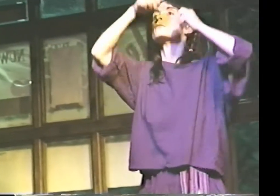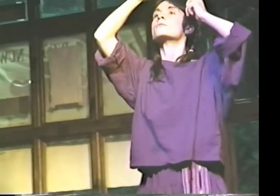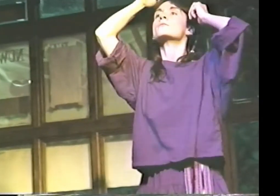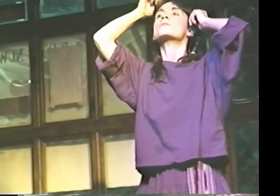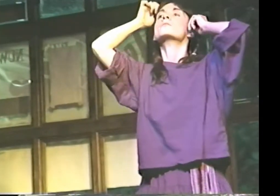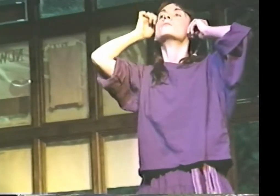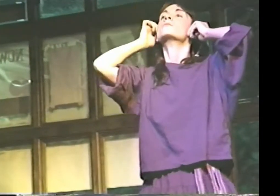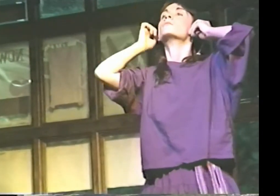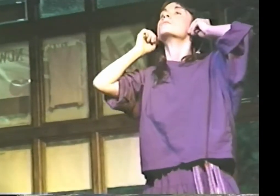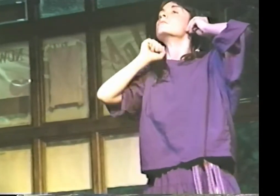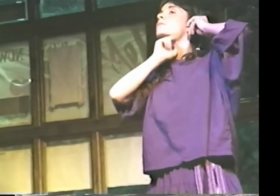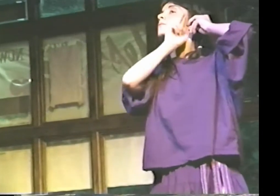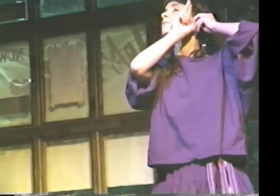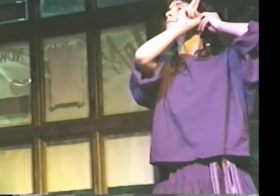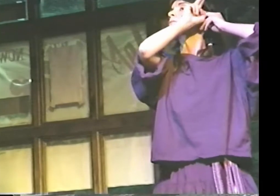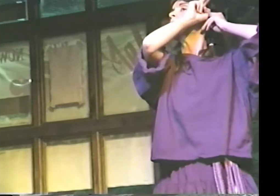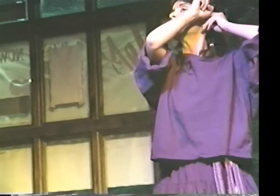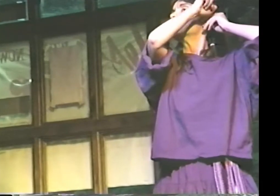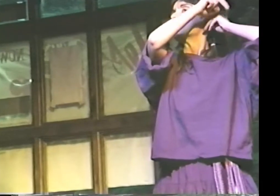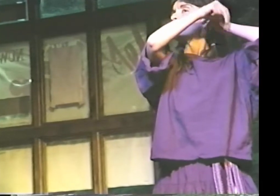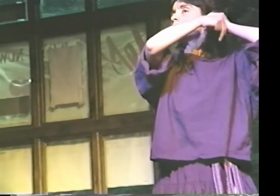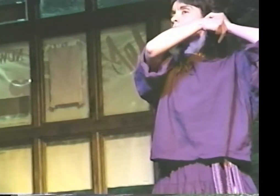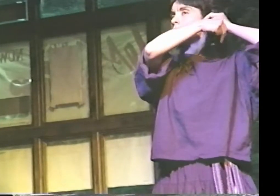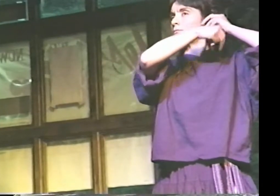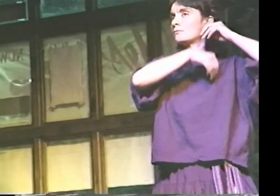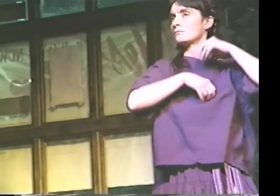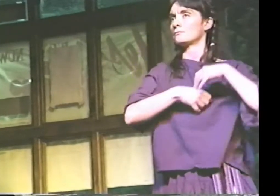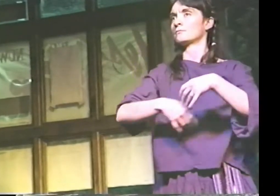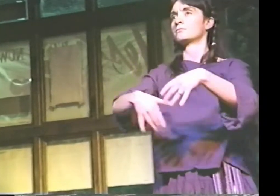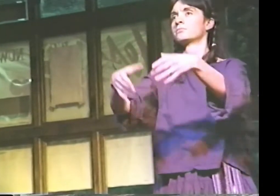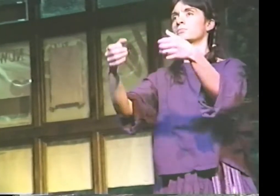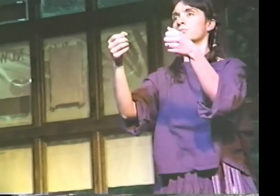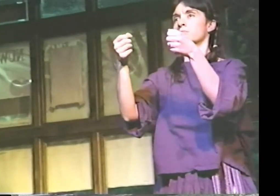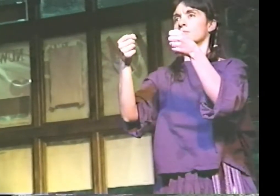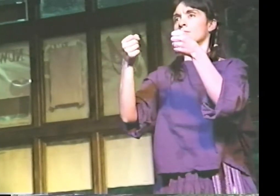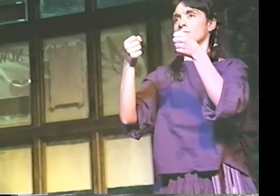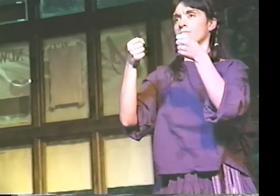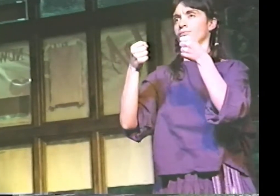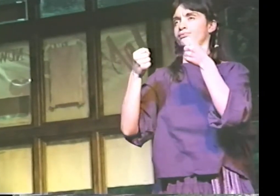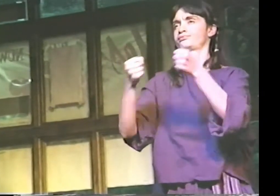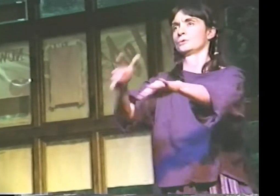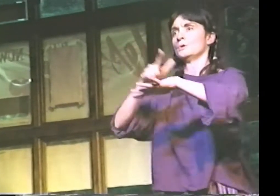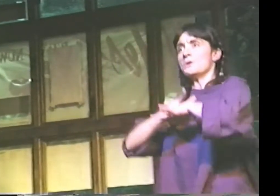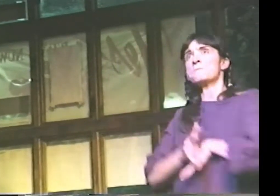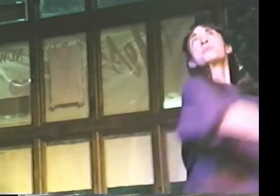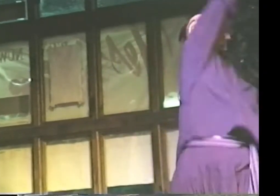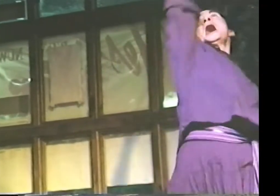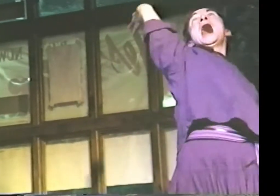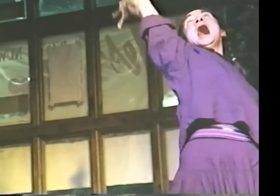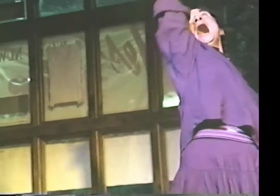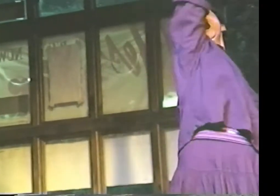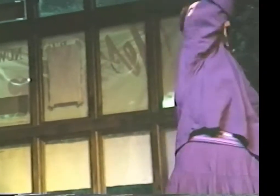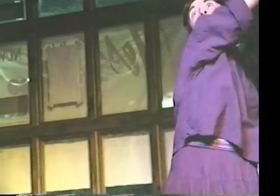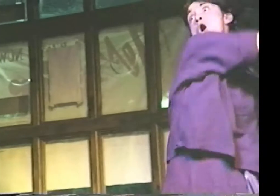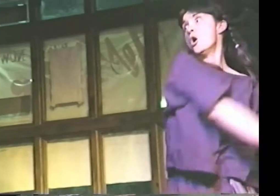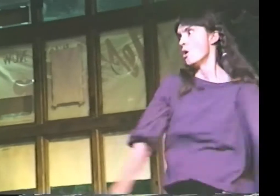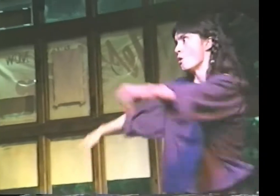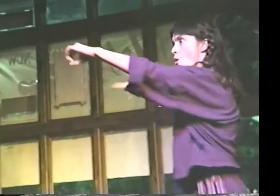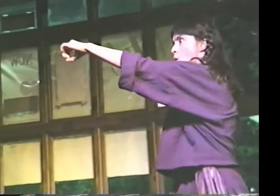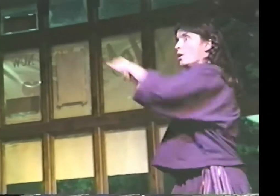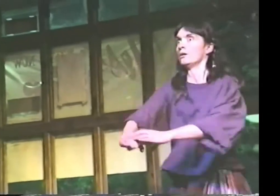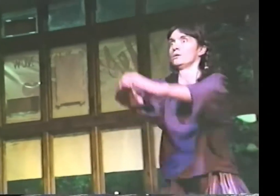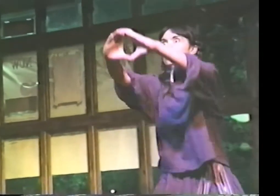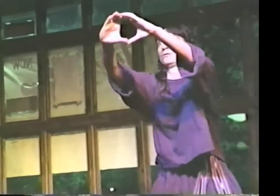"THE PILOT TAKES HIS PLANE OFF, UP,